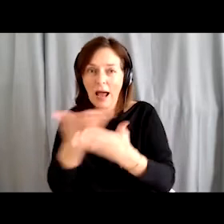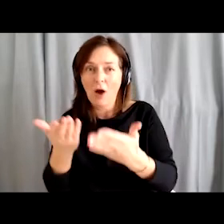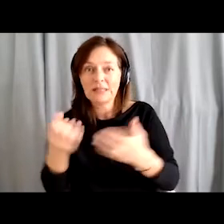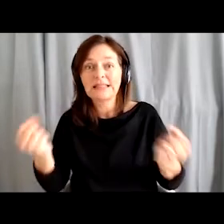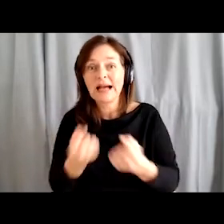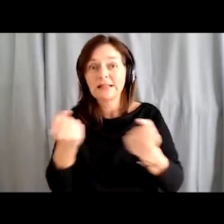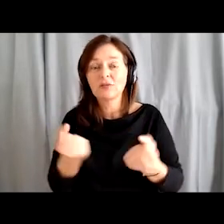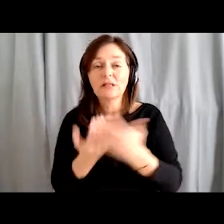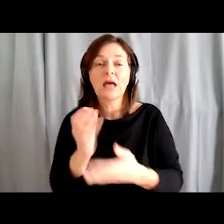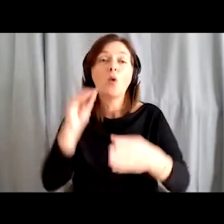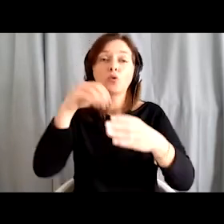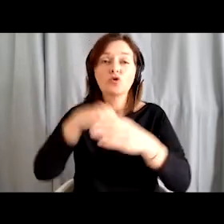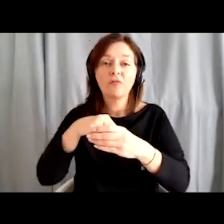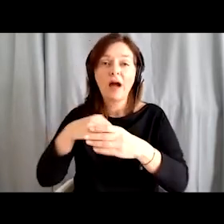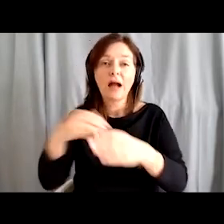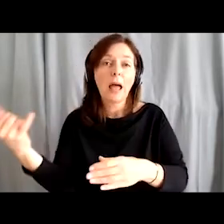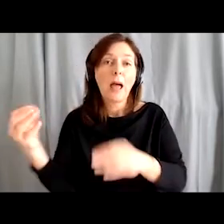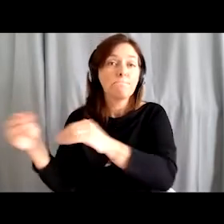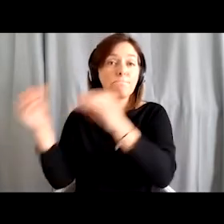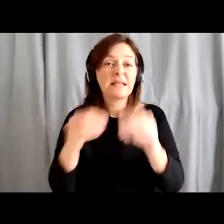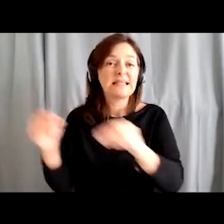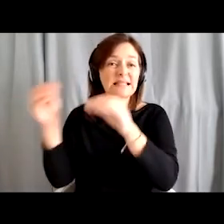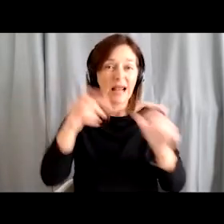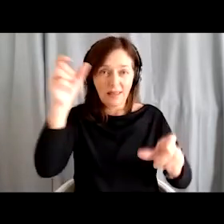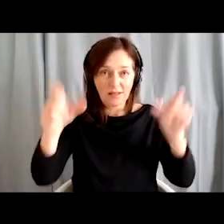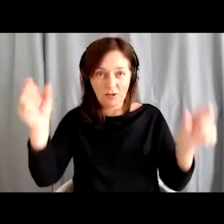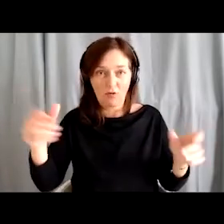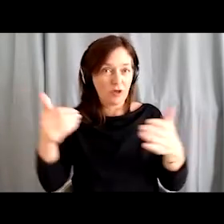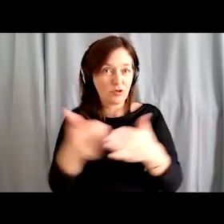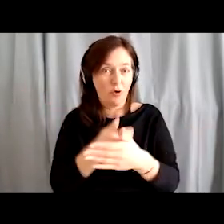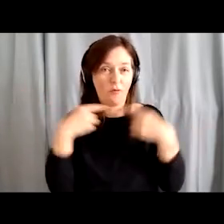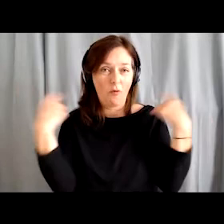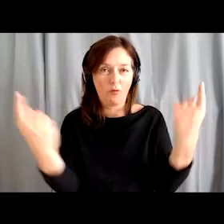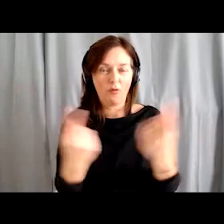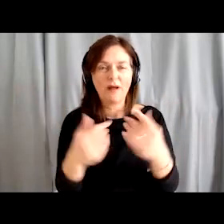were also well received and attended. In line with the challenges of a long-lived society,